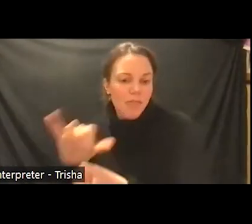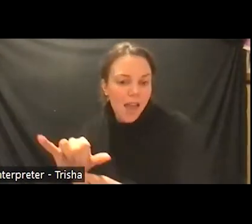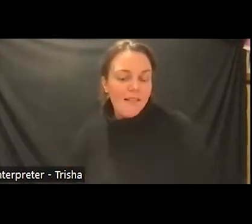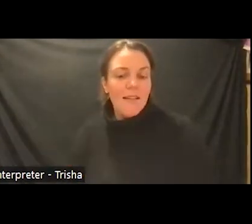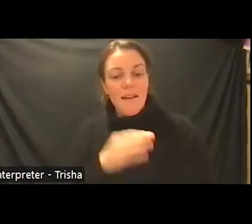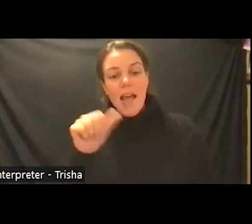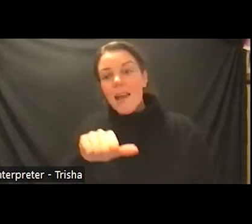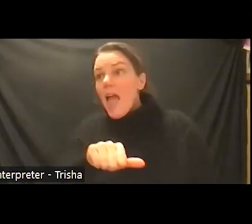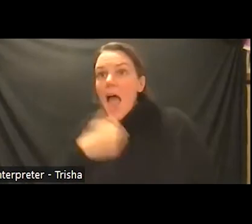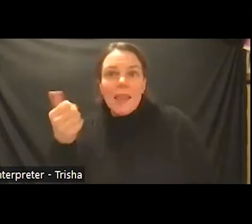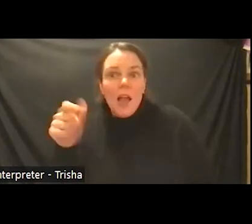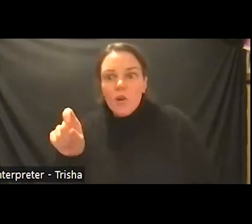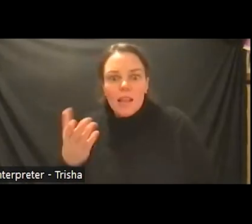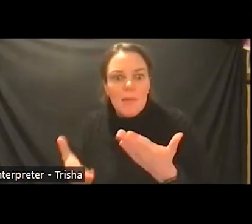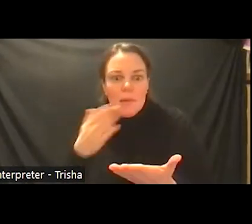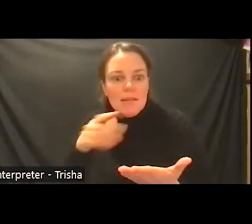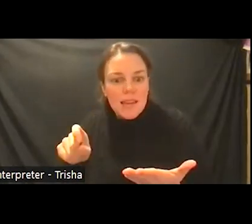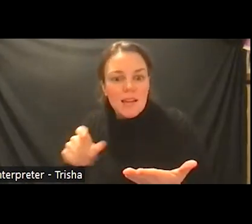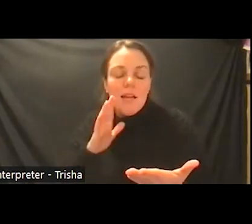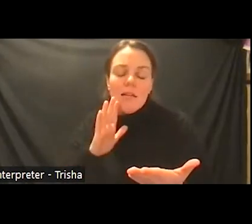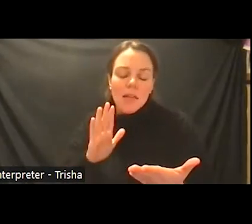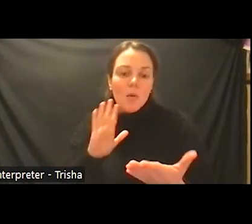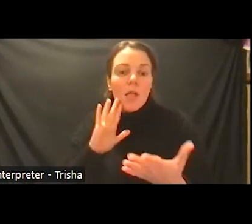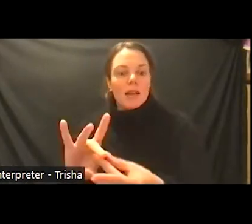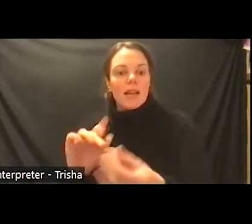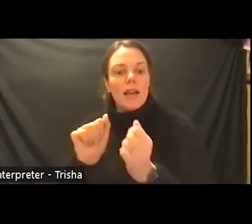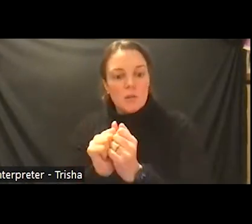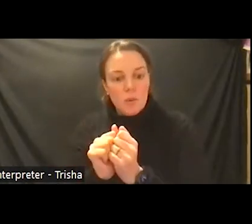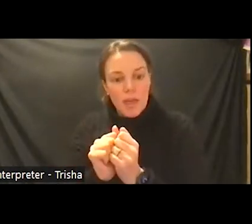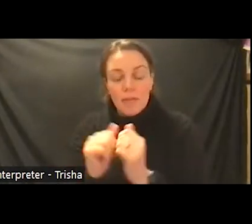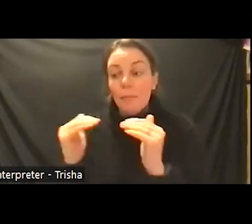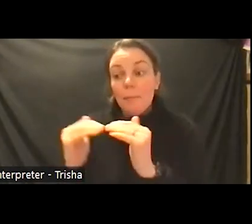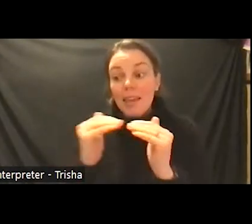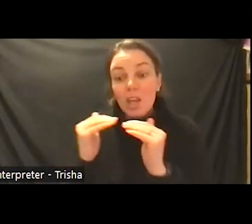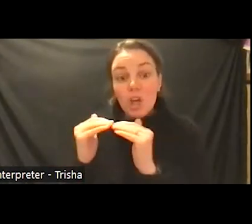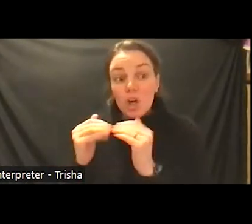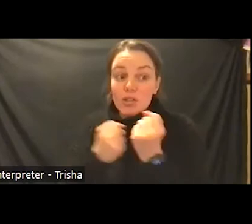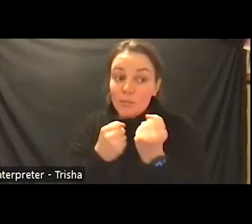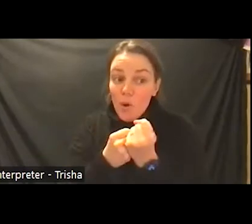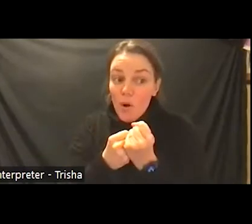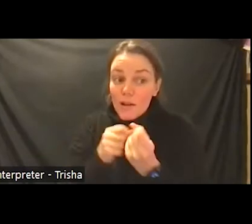the patient might need connecting them to a peer support specialist who might help them connect to